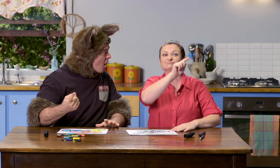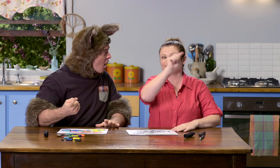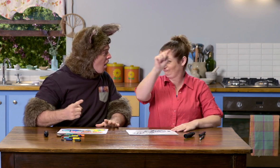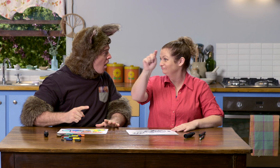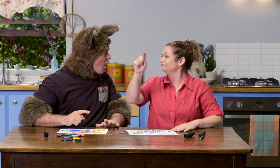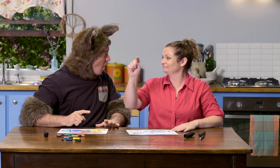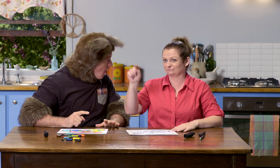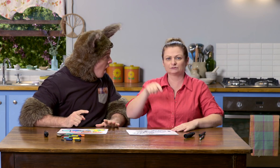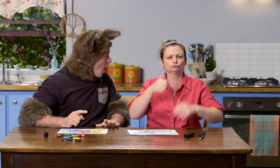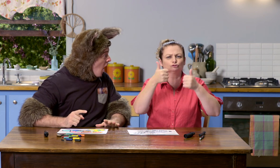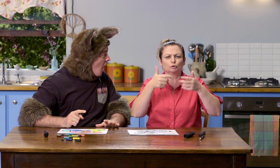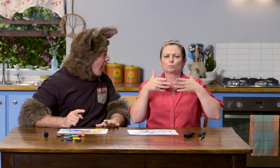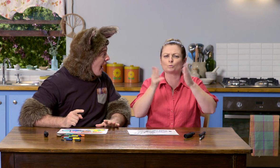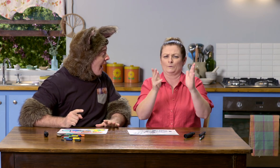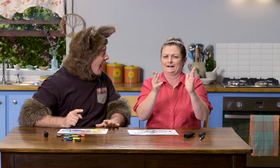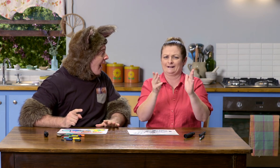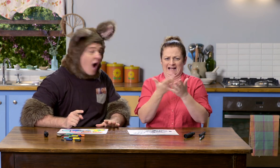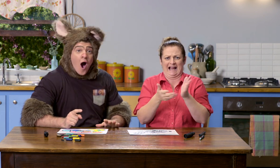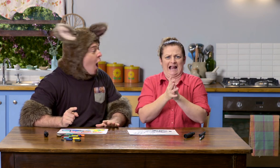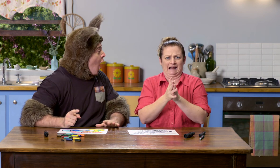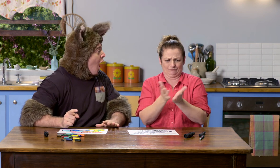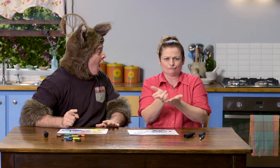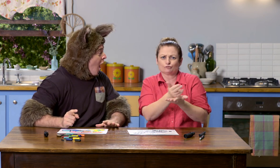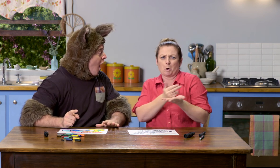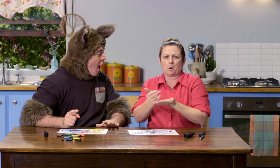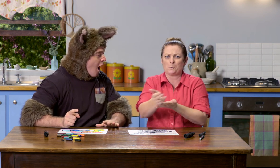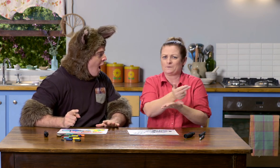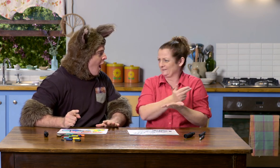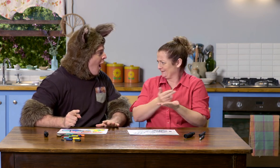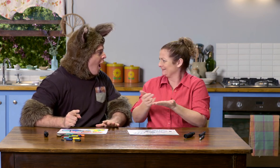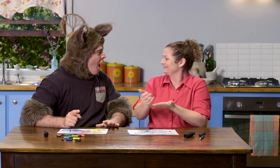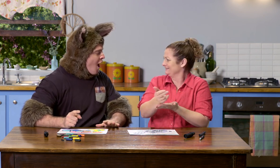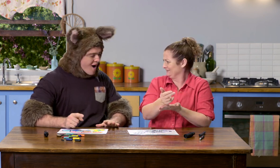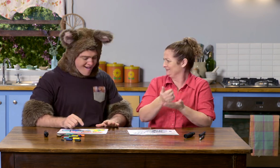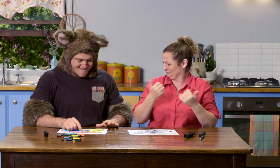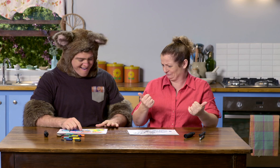Oh, yes, of course there are. This is a great way to draw a picture. Yeah.